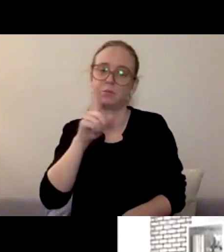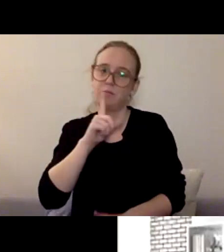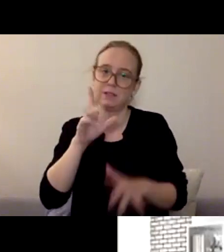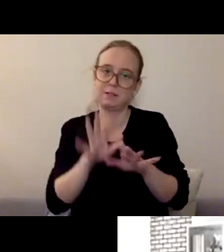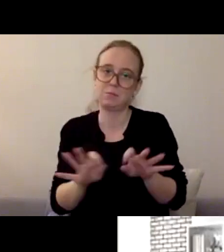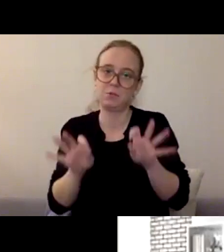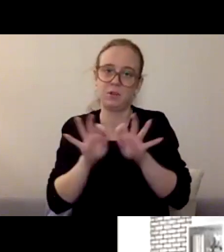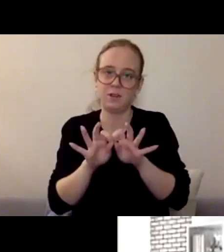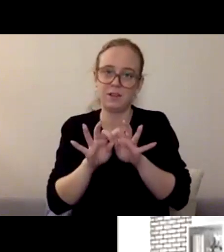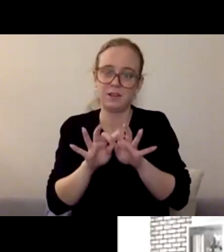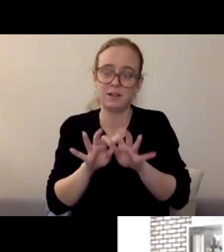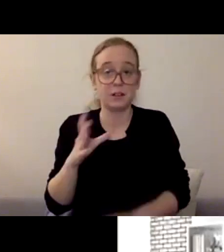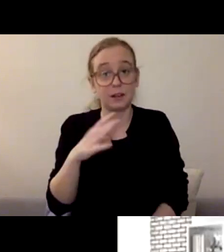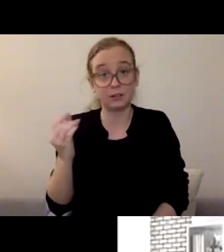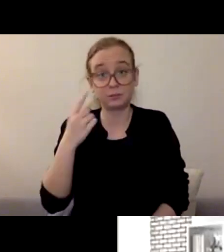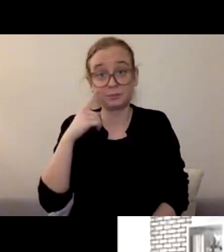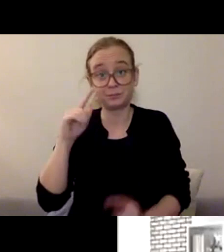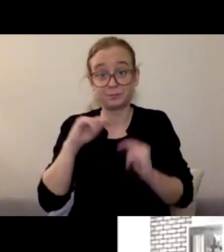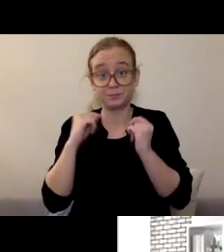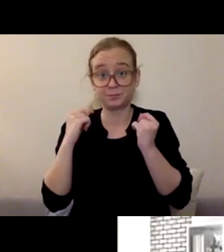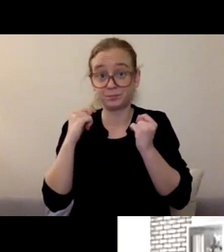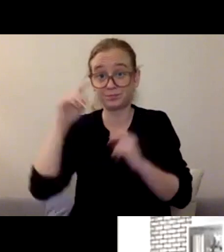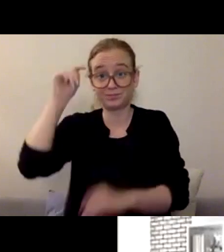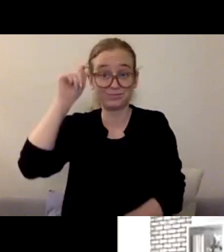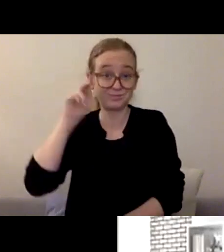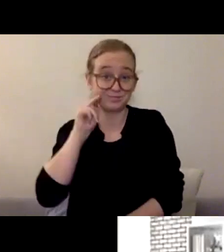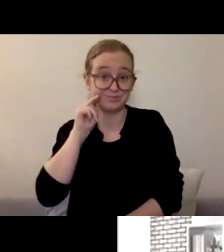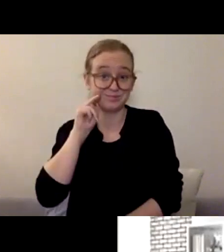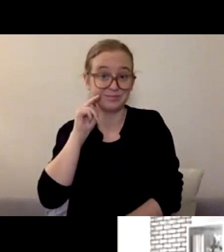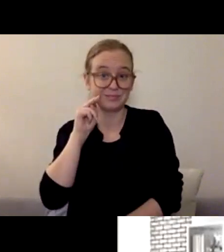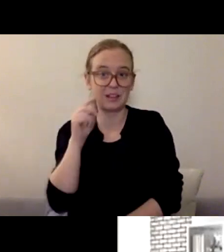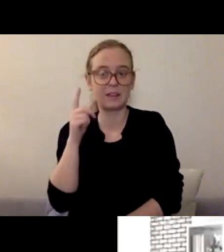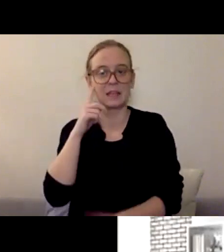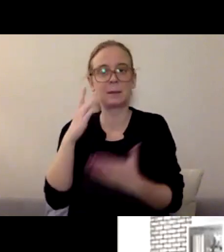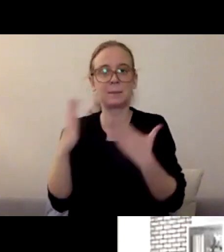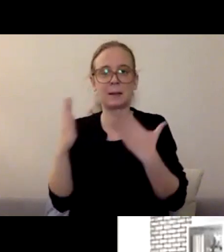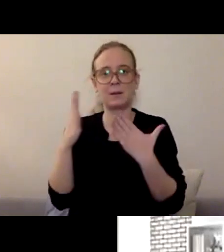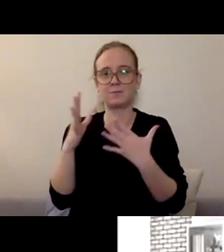and I'm gonna assume that I'm speaking to the choir here, if you're here,